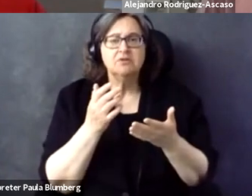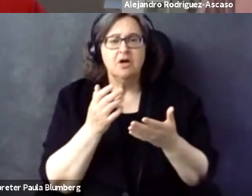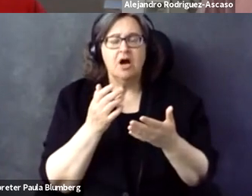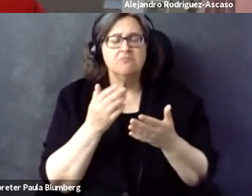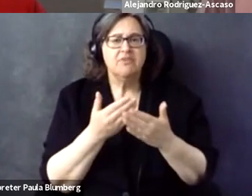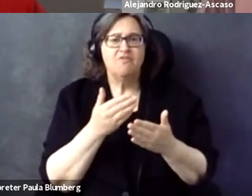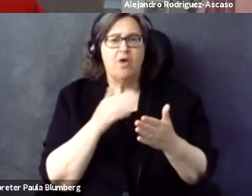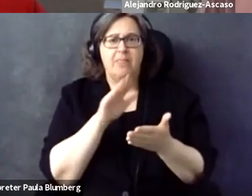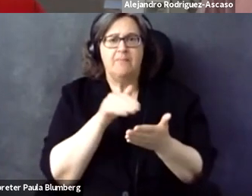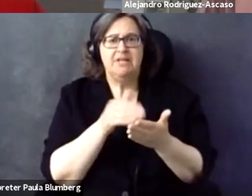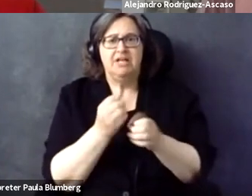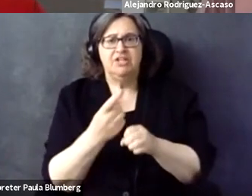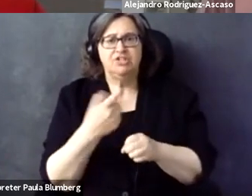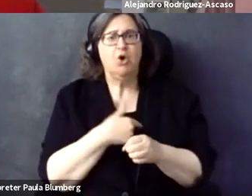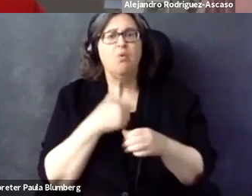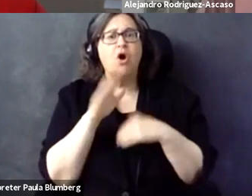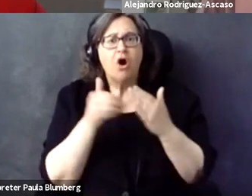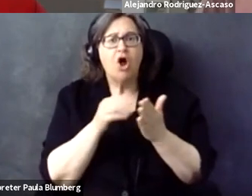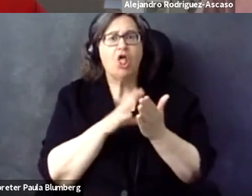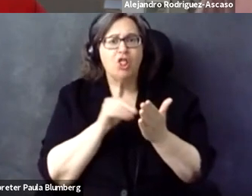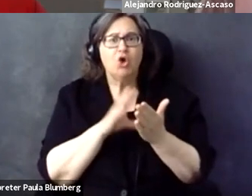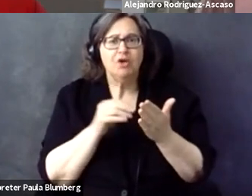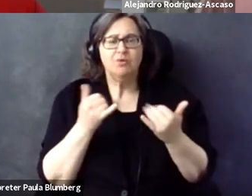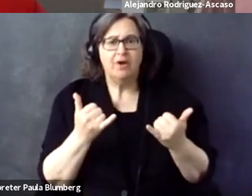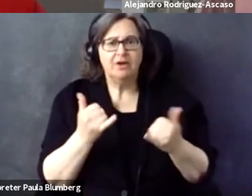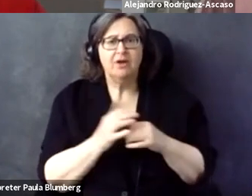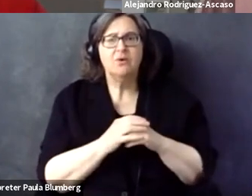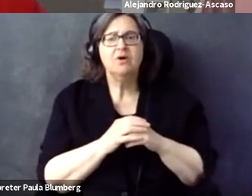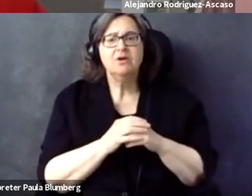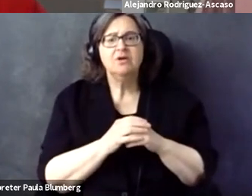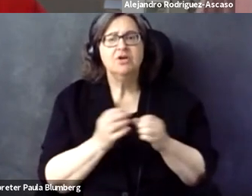a report or, sort of, consultation of